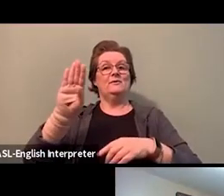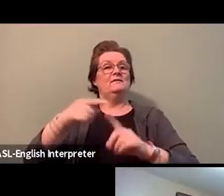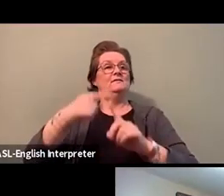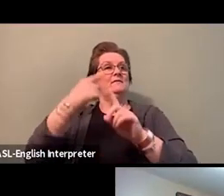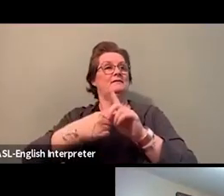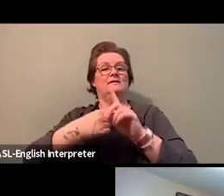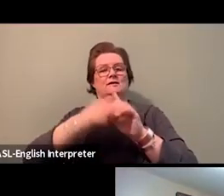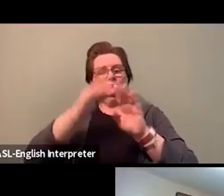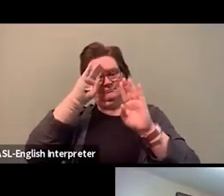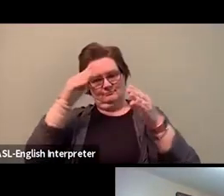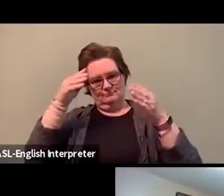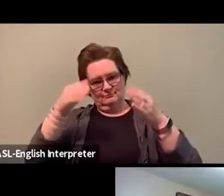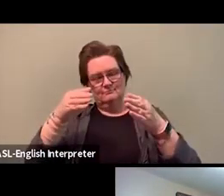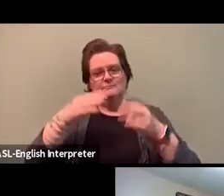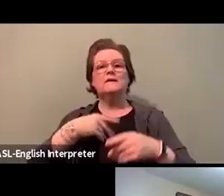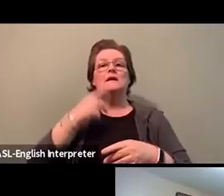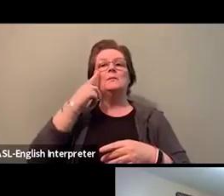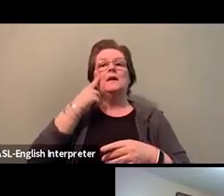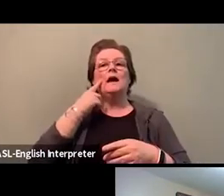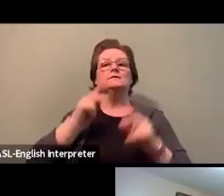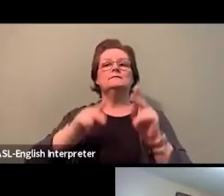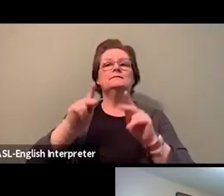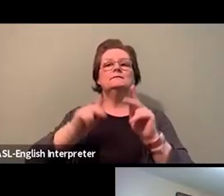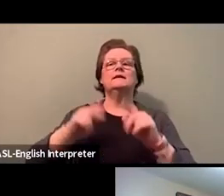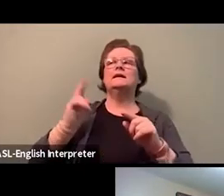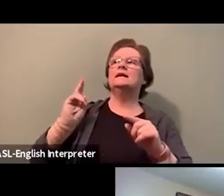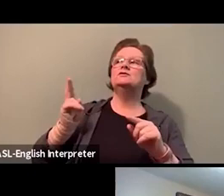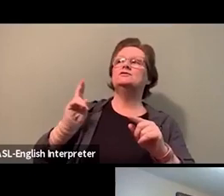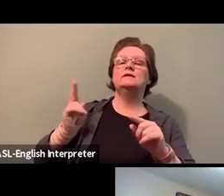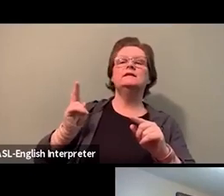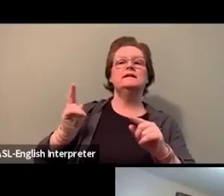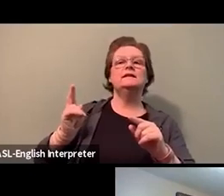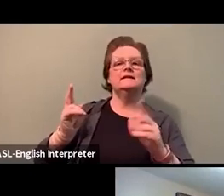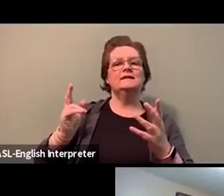in the workplace, and how you can take action.